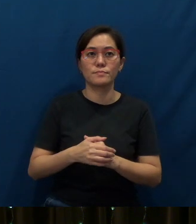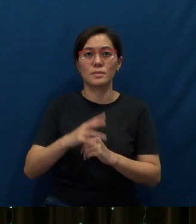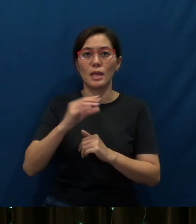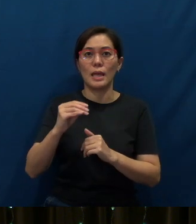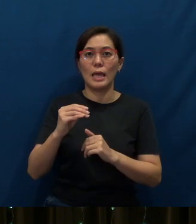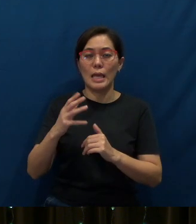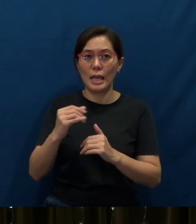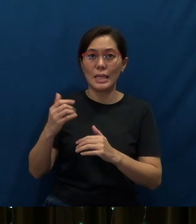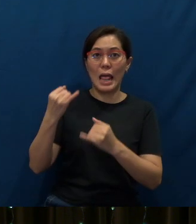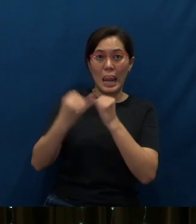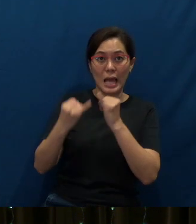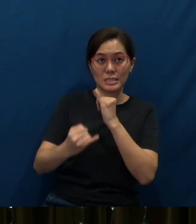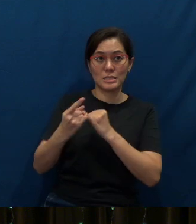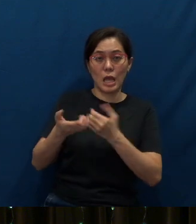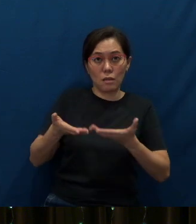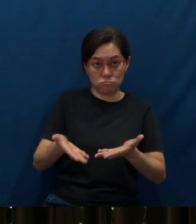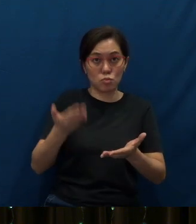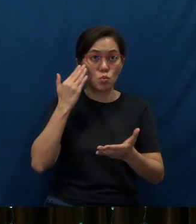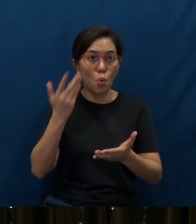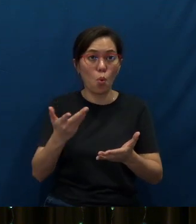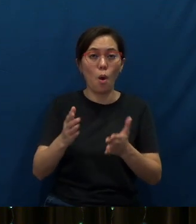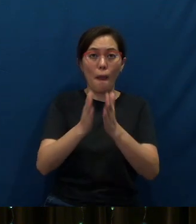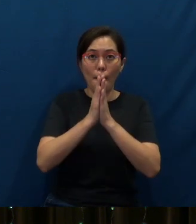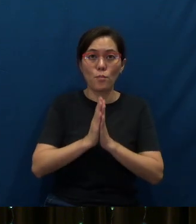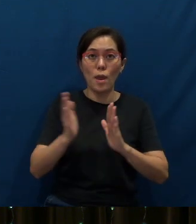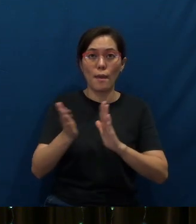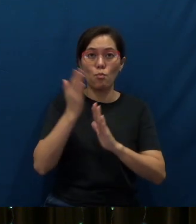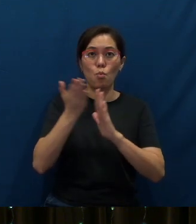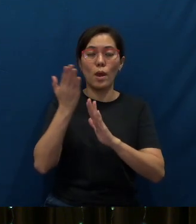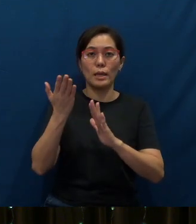The last one is just to let you know that Prayer and Praise will be pushed back